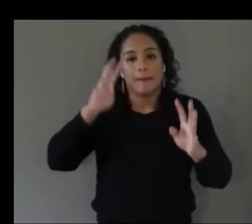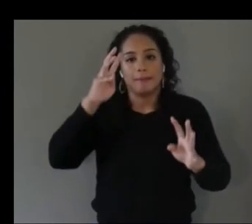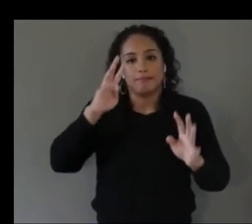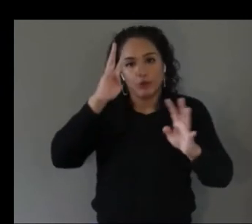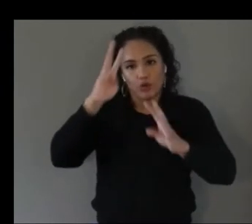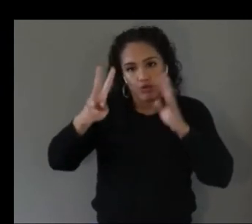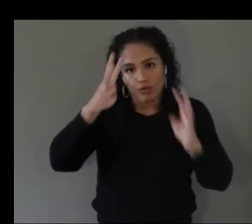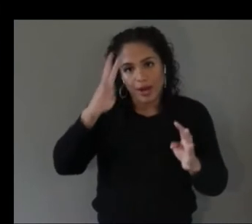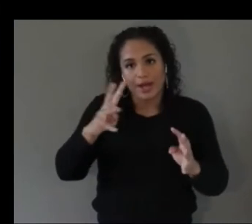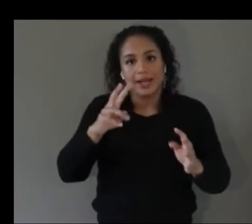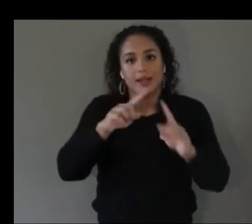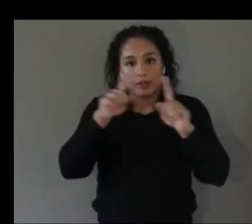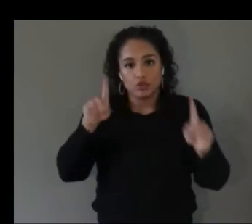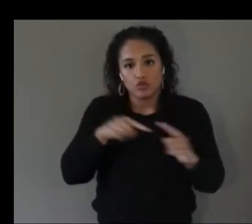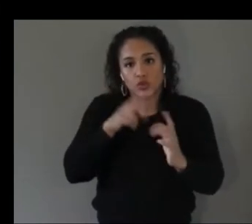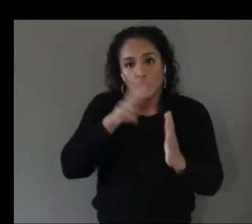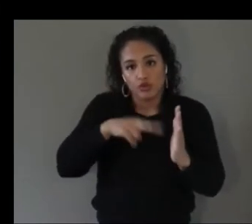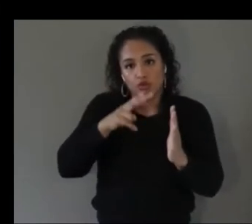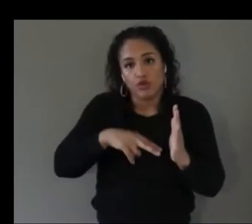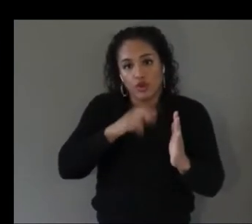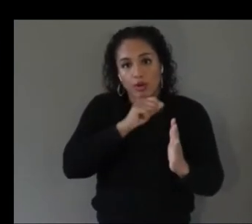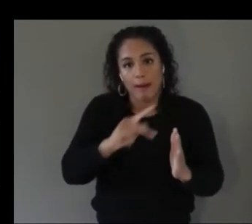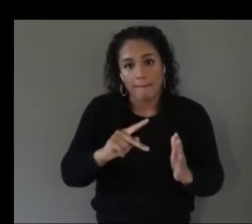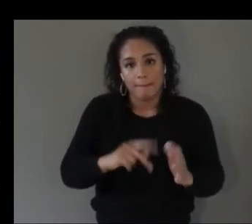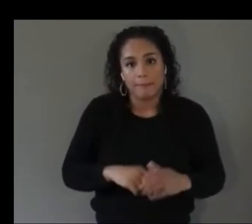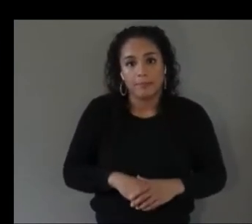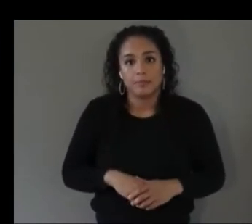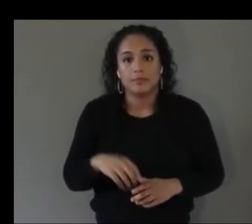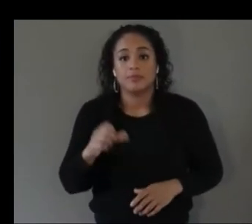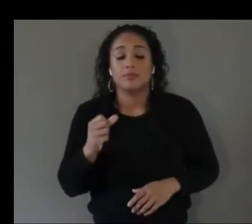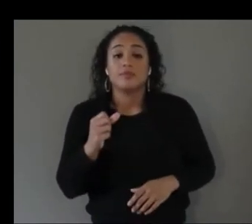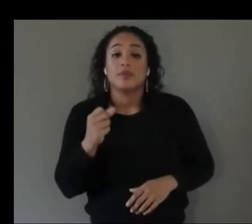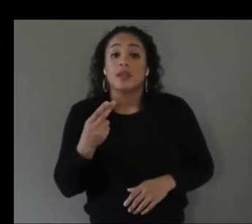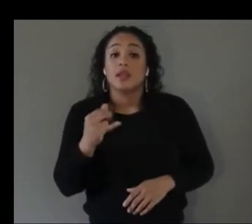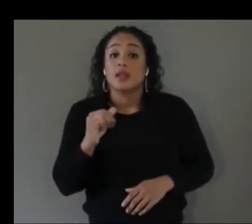did you actually go ahead and make this type of application accessible